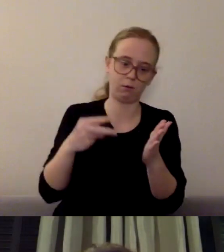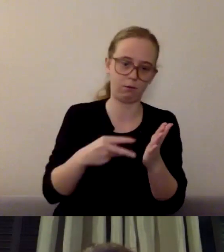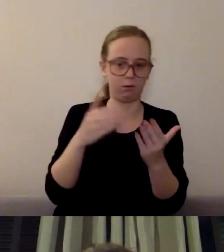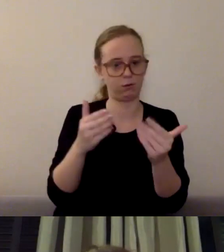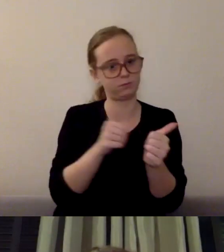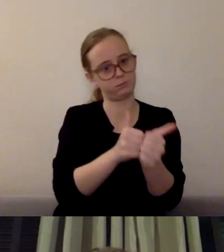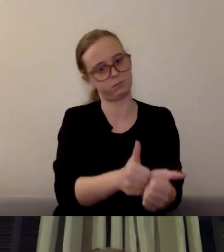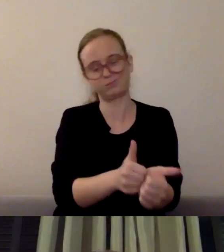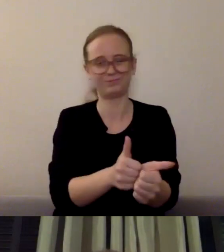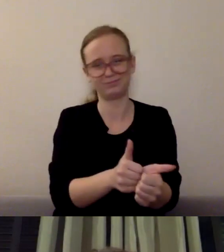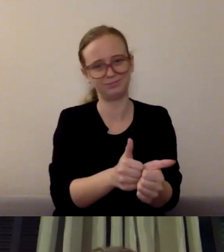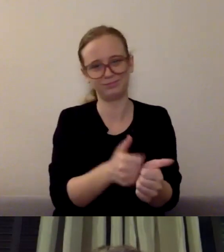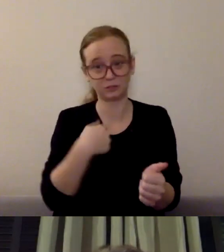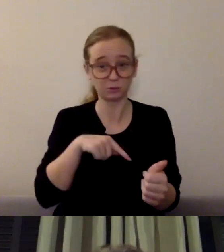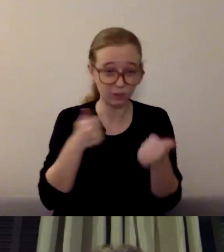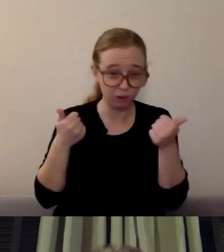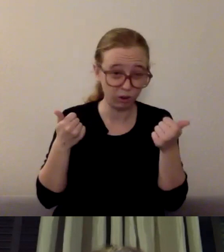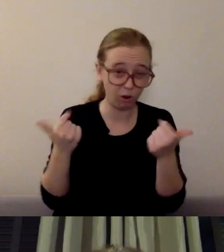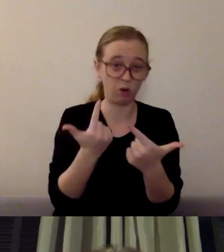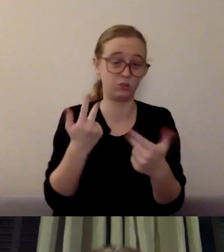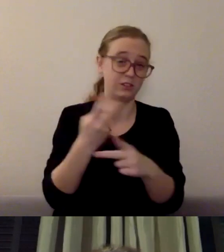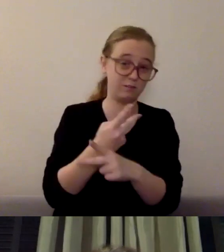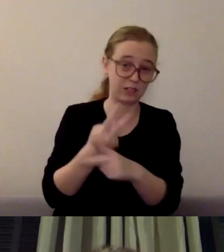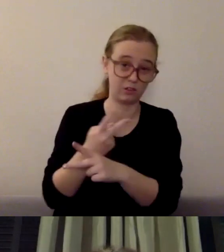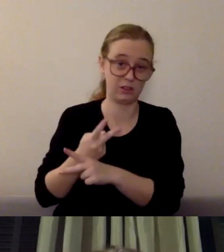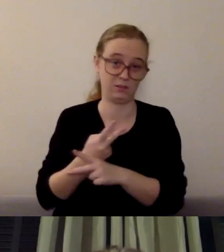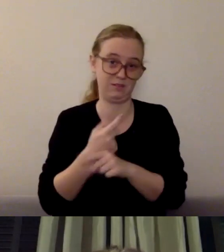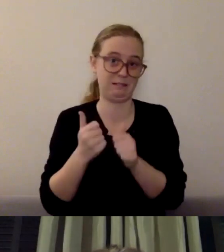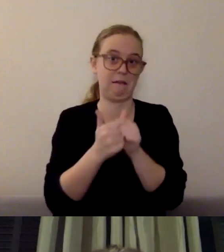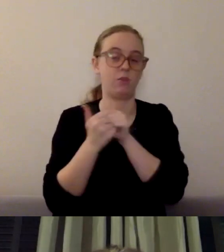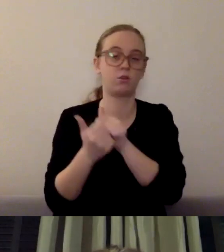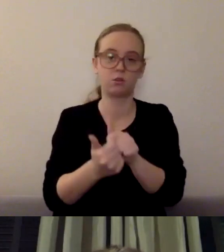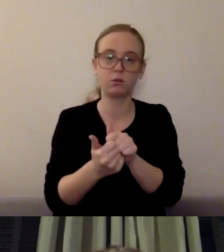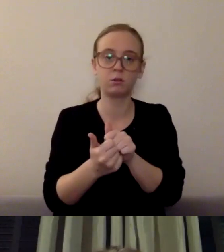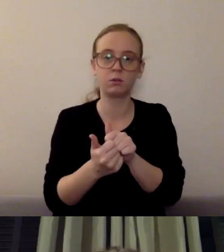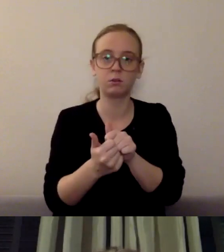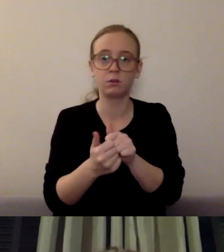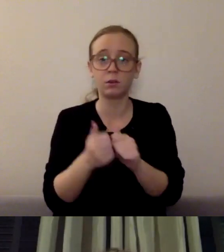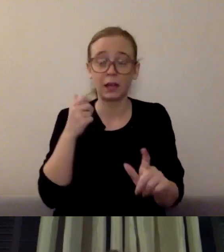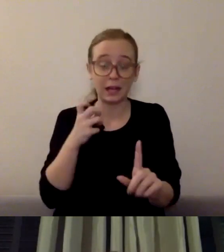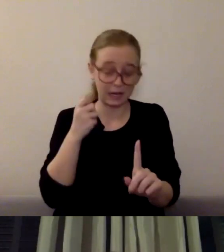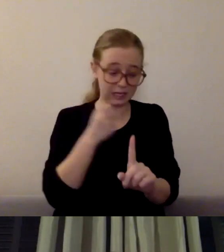depending on the community you live in, depending on what type of household